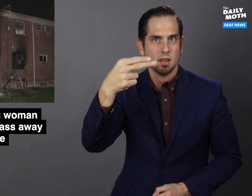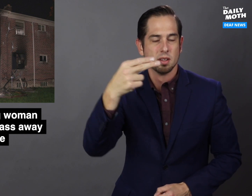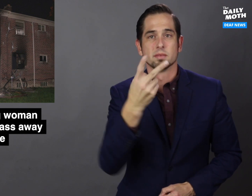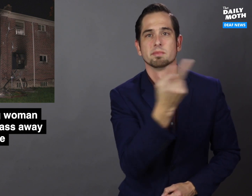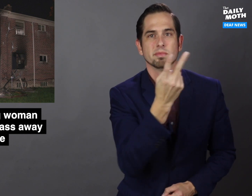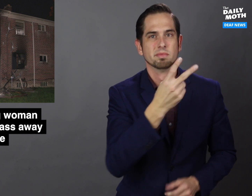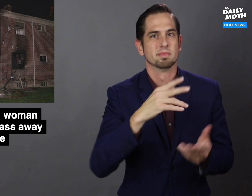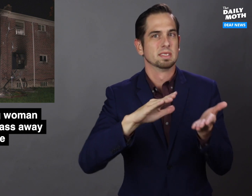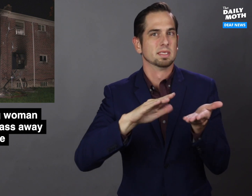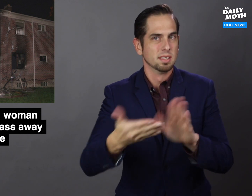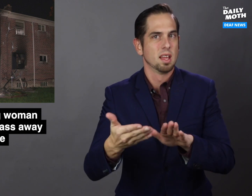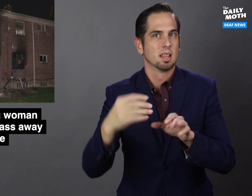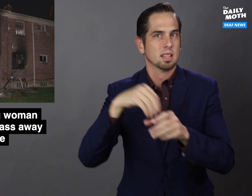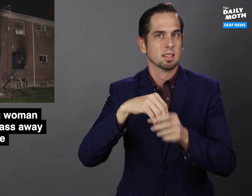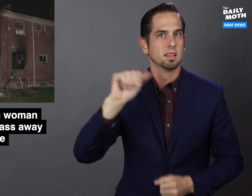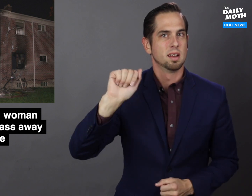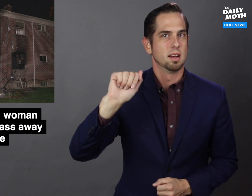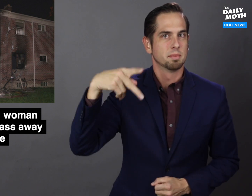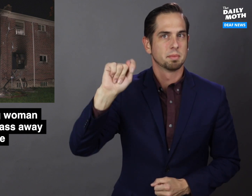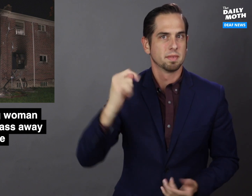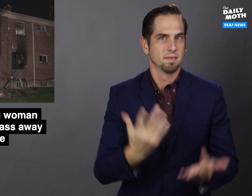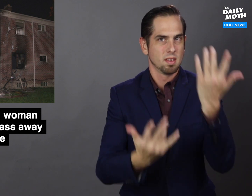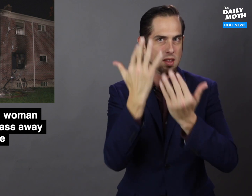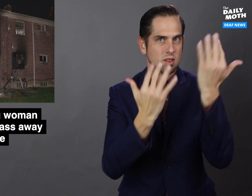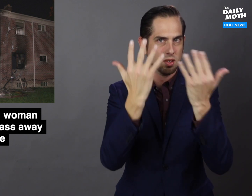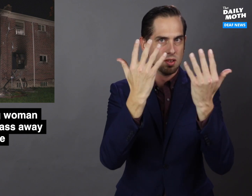died in an apartment fire.